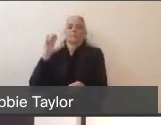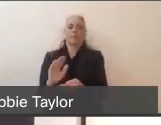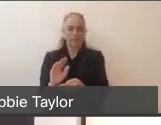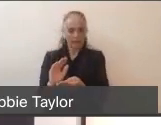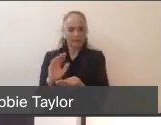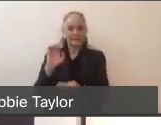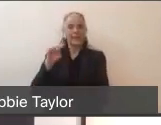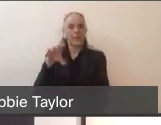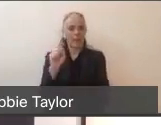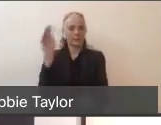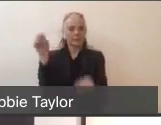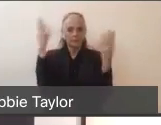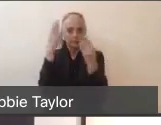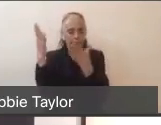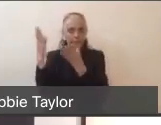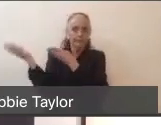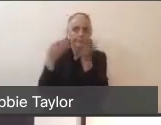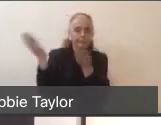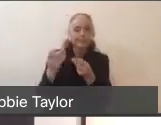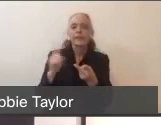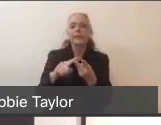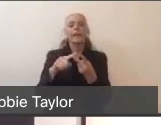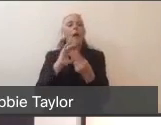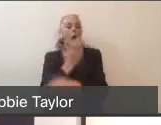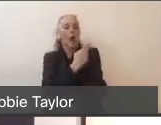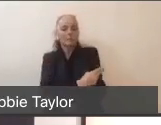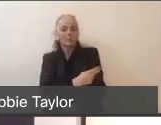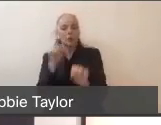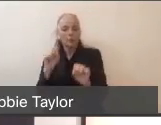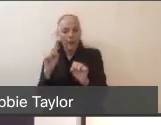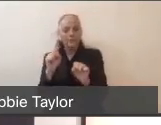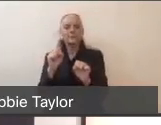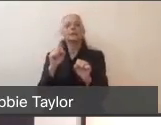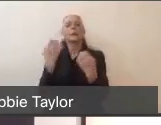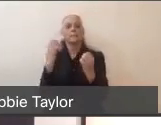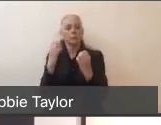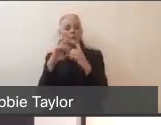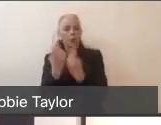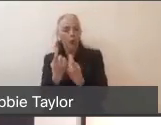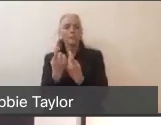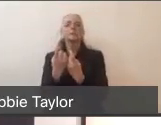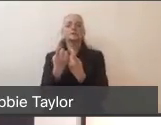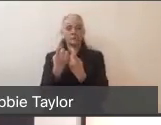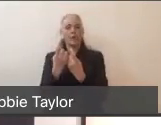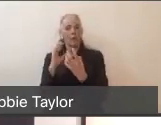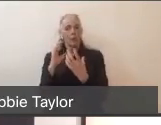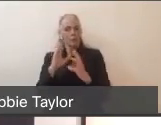ED capacity, and hospital capacity. So we've been in a lull right now just waiting to see when we will be hit,